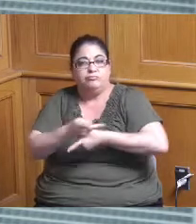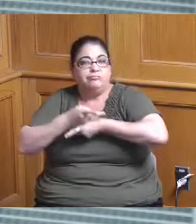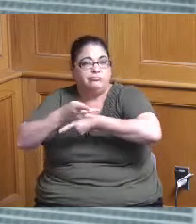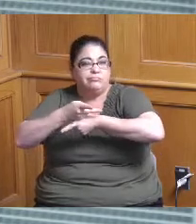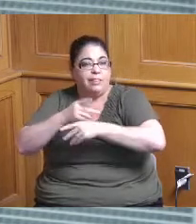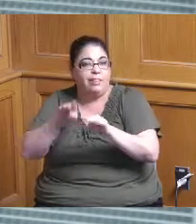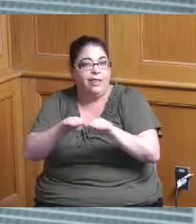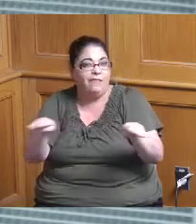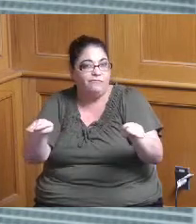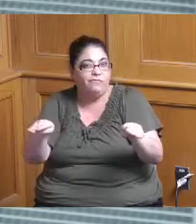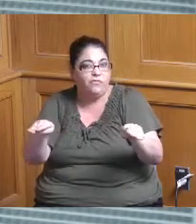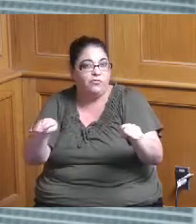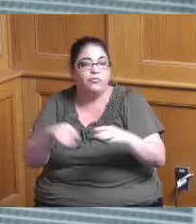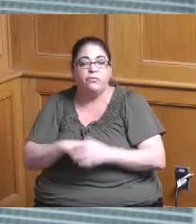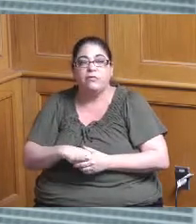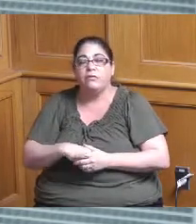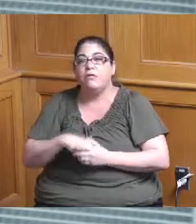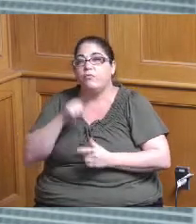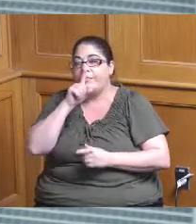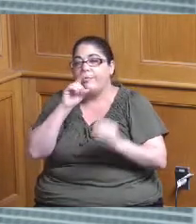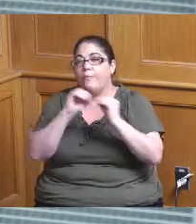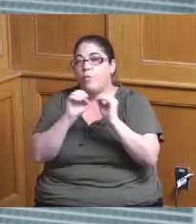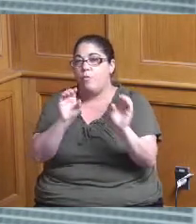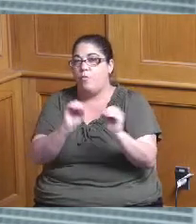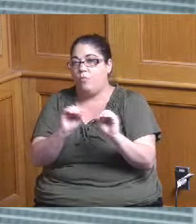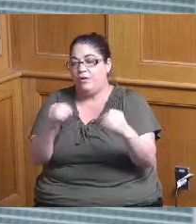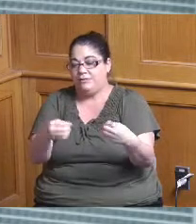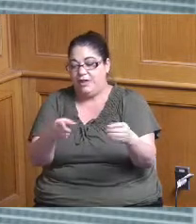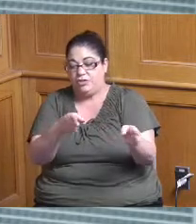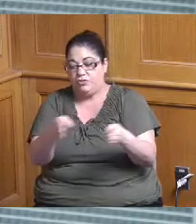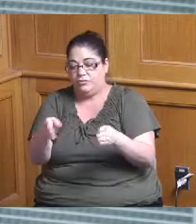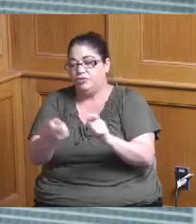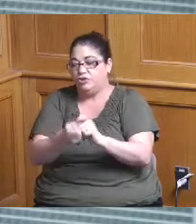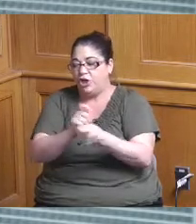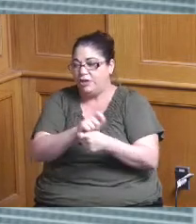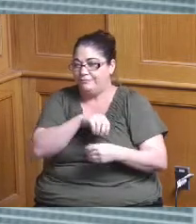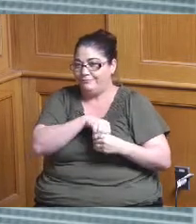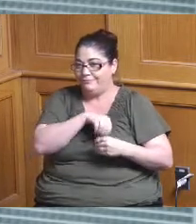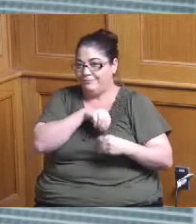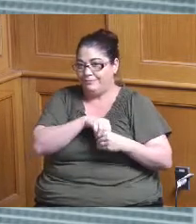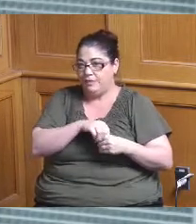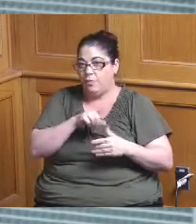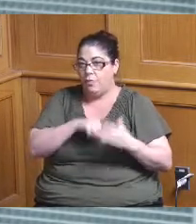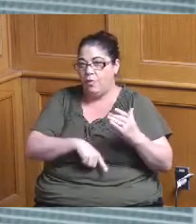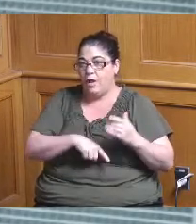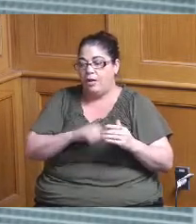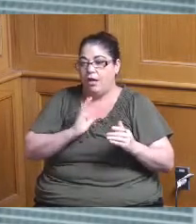just organizational not necessarily changes within our existing to really just looking at